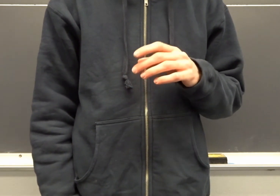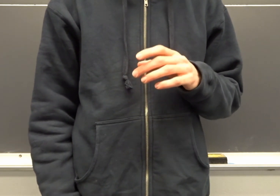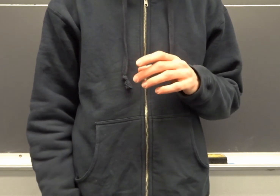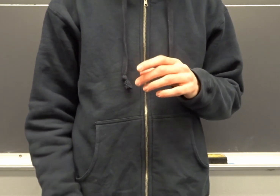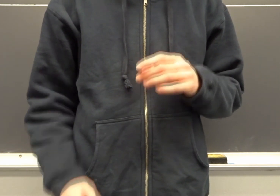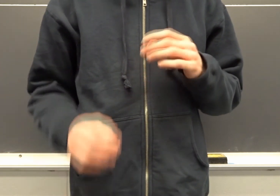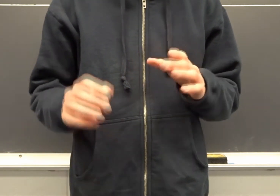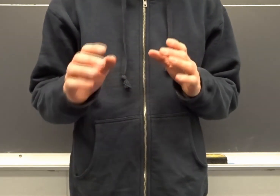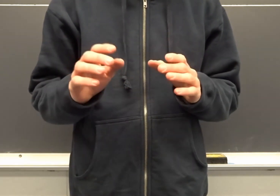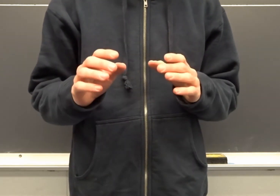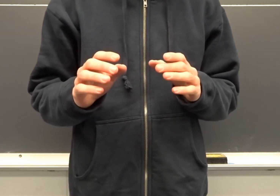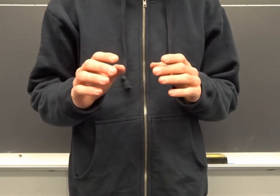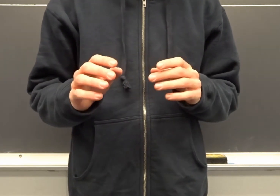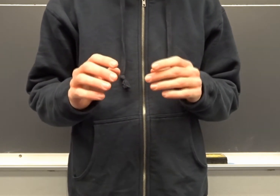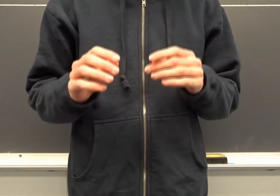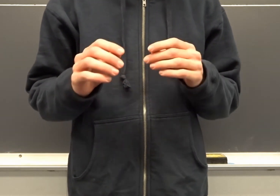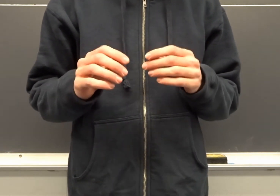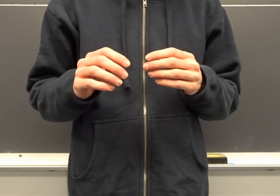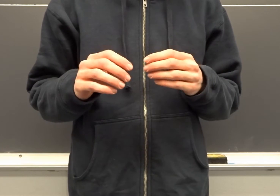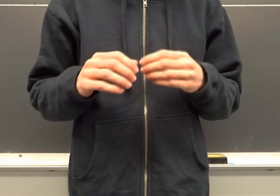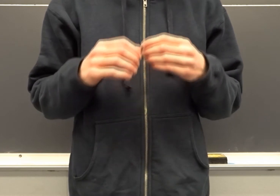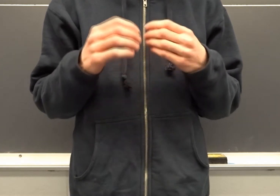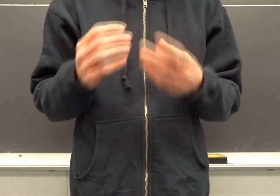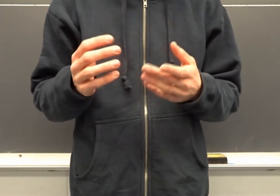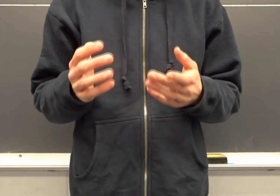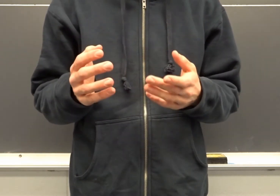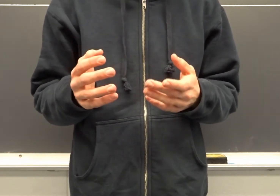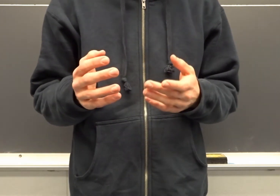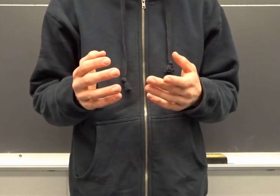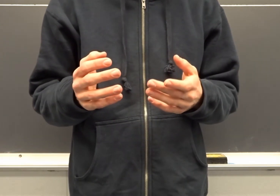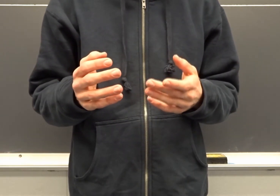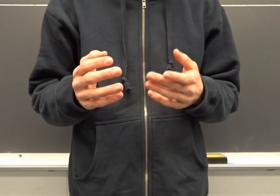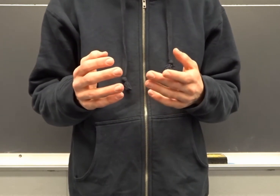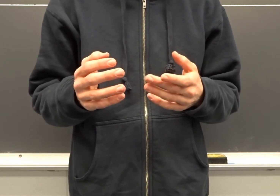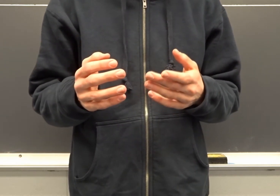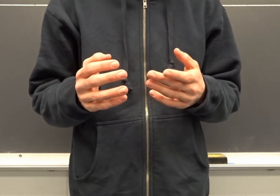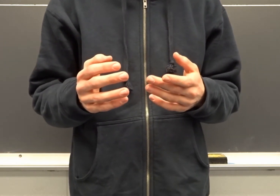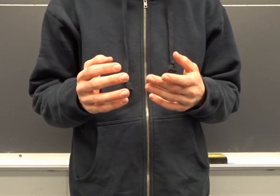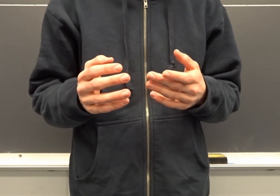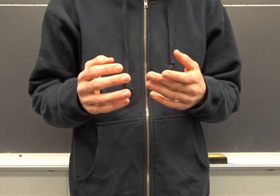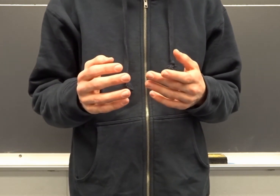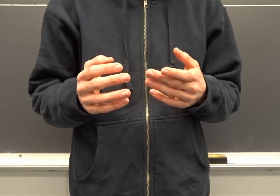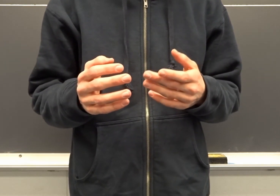Now, that’s not to say that you shouldn’t be upset if you find out your significant other is cheating on you.